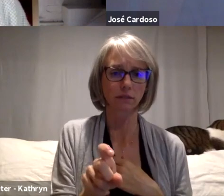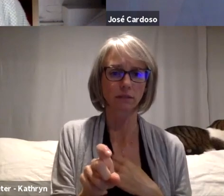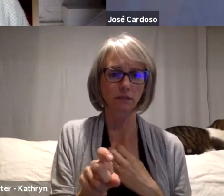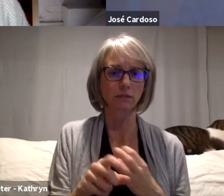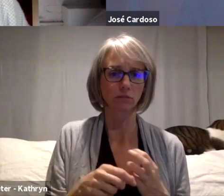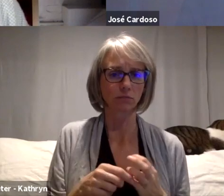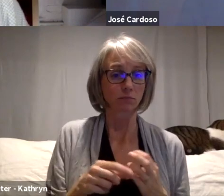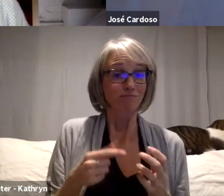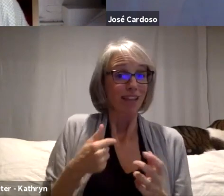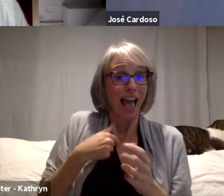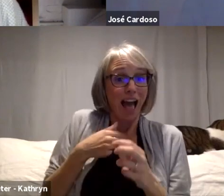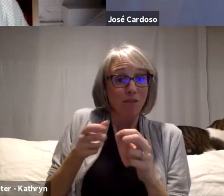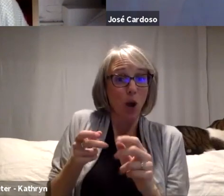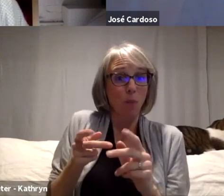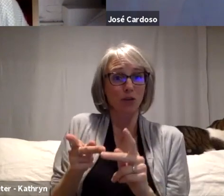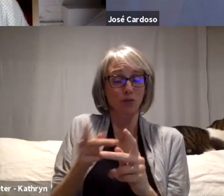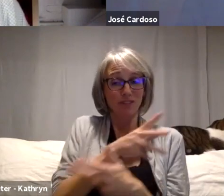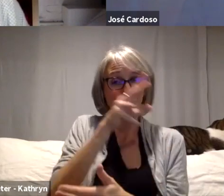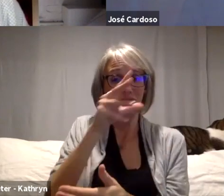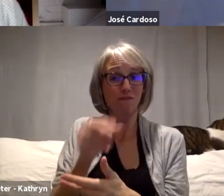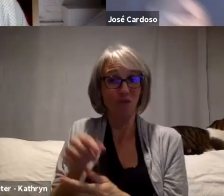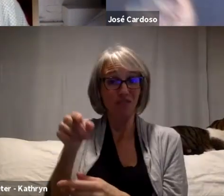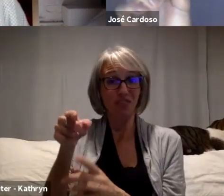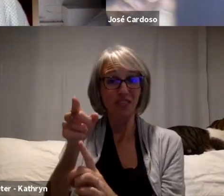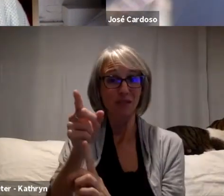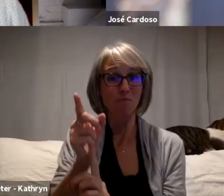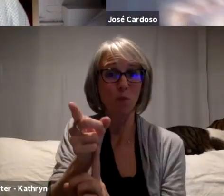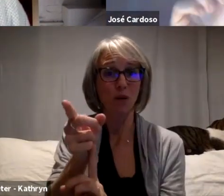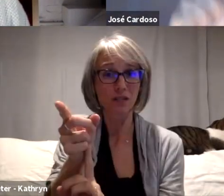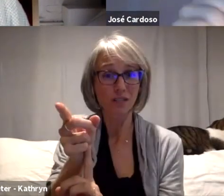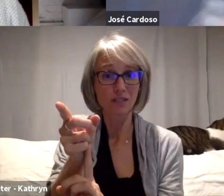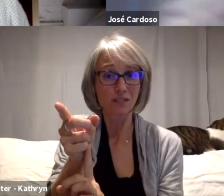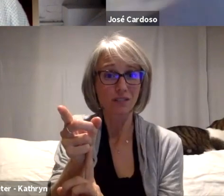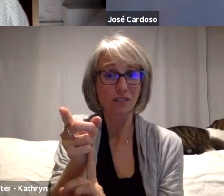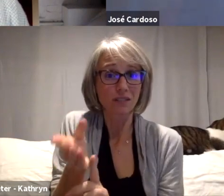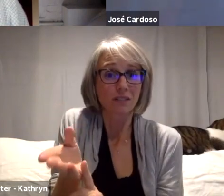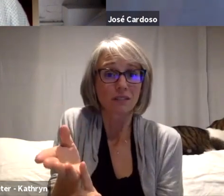on this specific moment, that by a small example can show a deep...